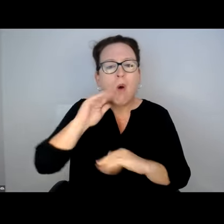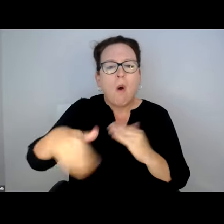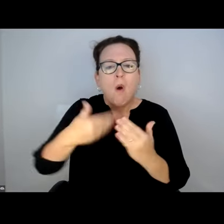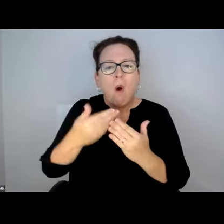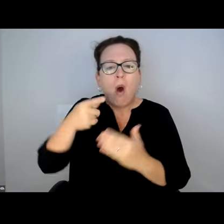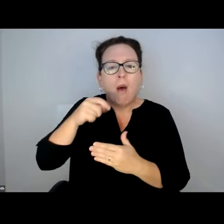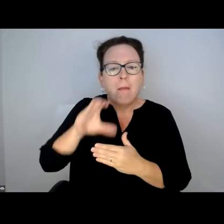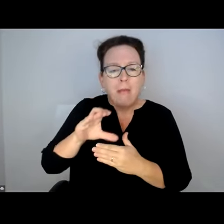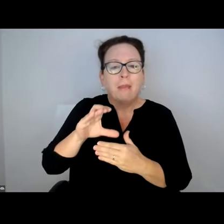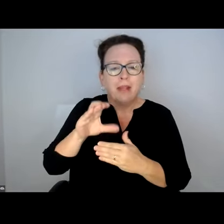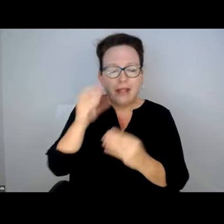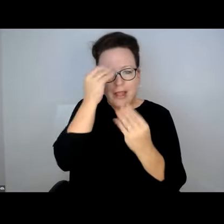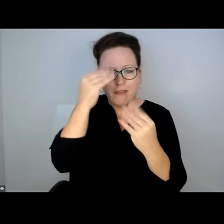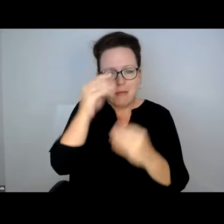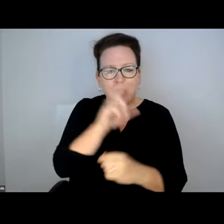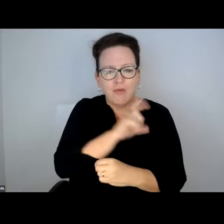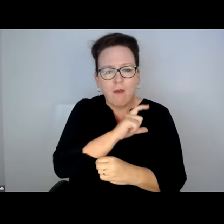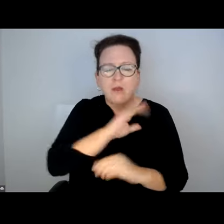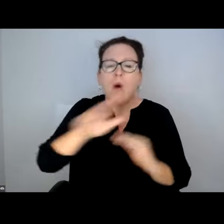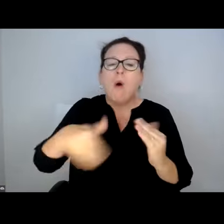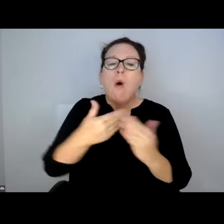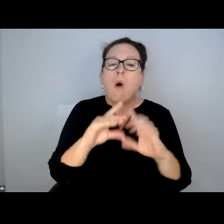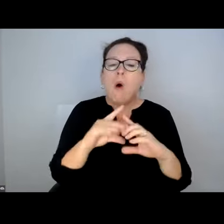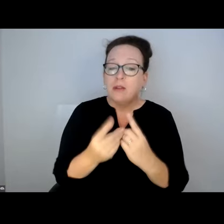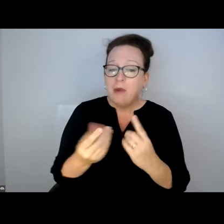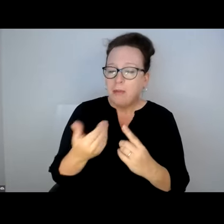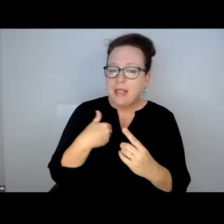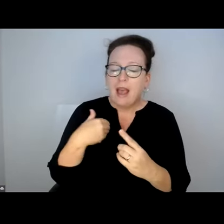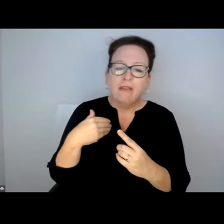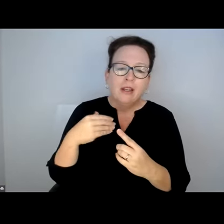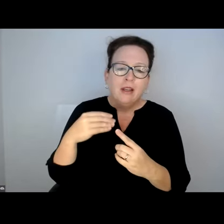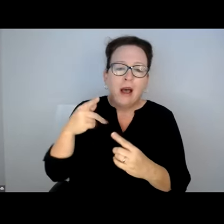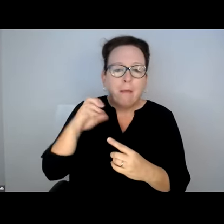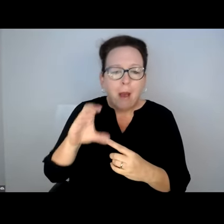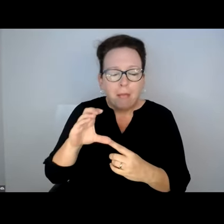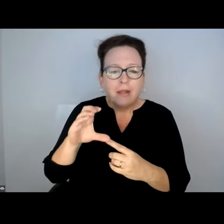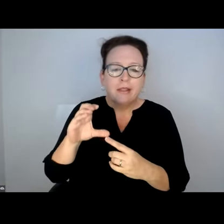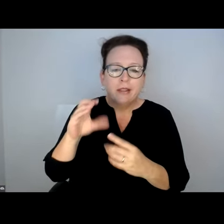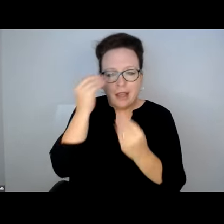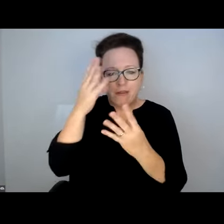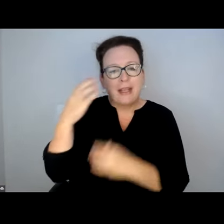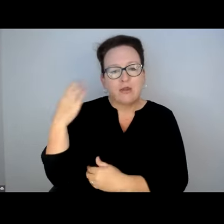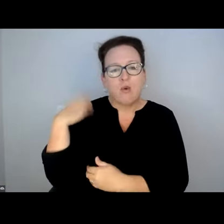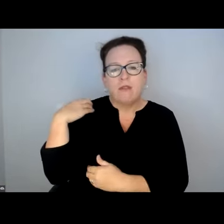I DON'T KNOW IF THERE IS ONE DEDICATED CAMPAIGN. I KNOW PUBLIC INFORMATION OFFICER -- EVERY DEPARTMENT IN THE CITY HAS A PUBLIC